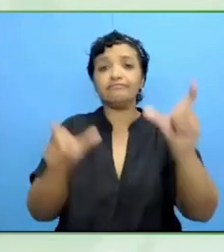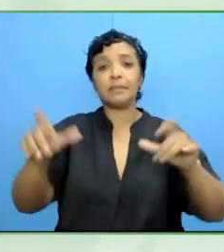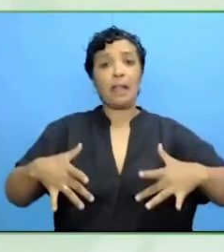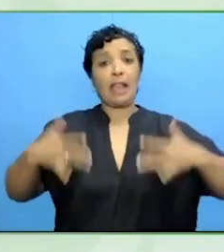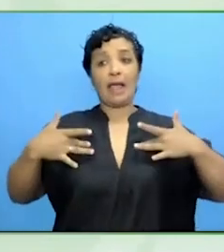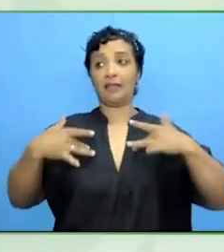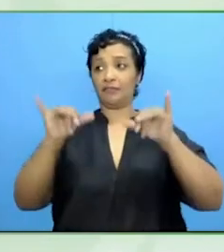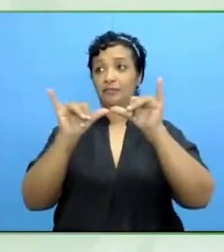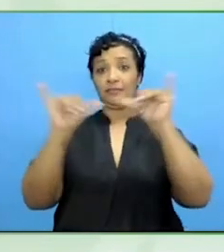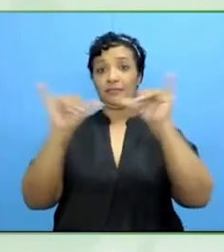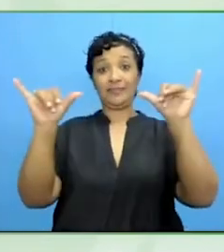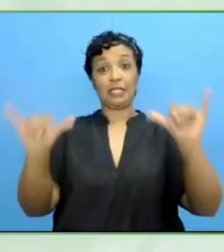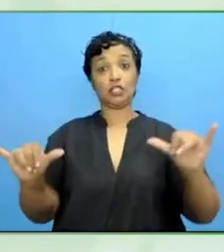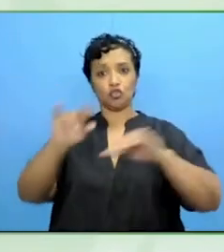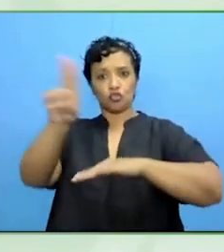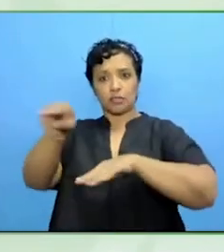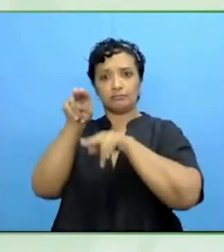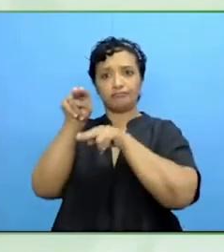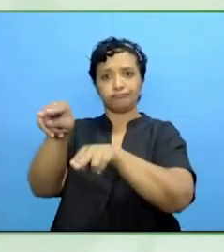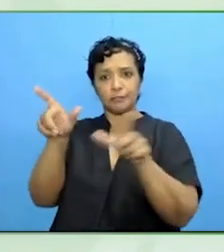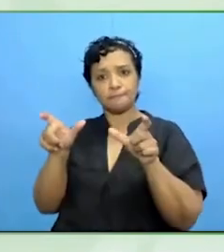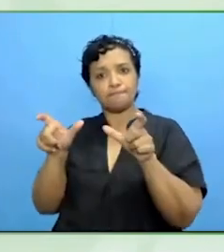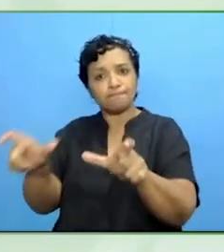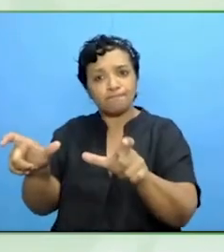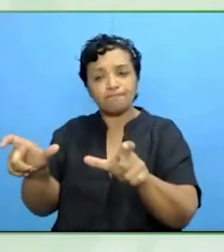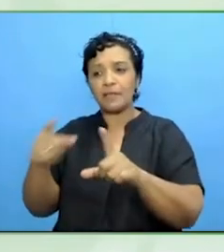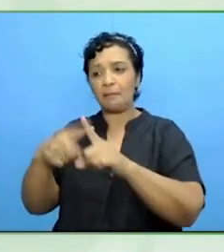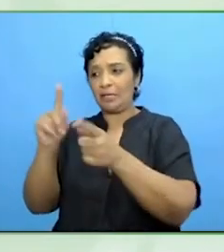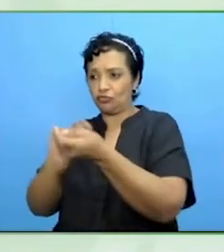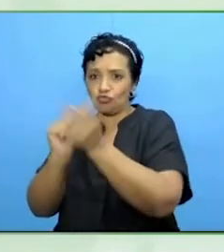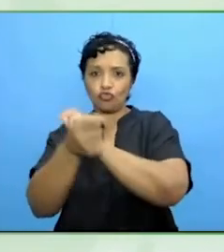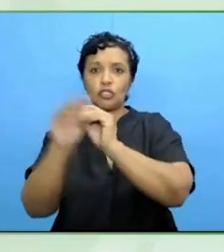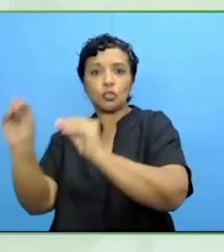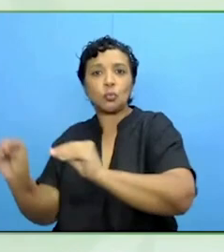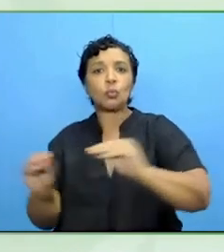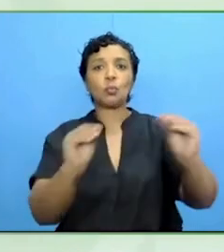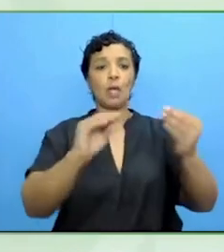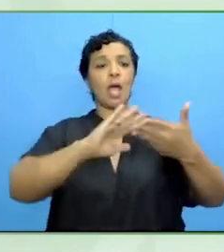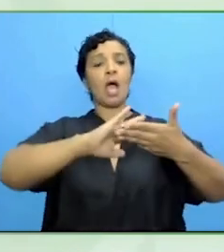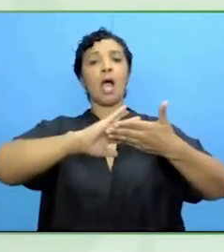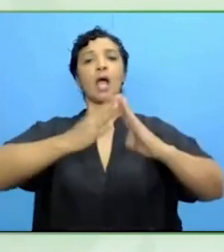development of community across the continent, homelessness.